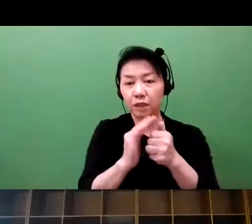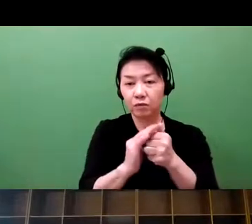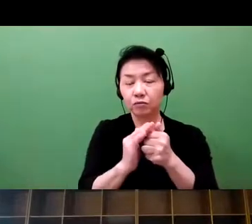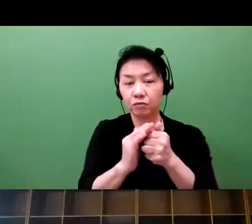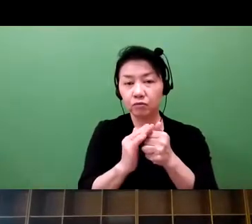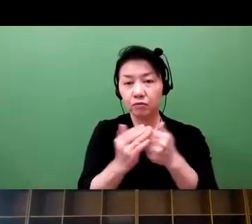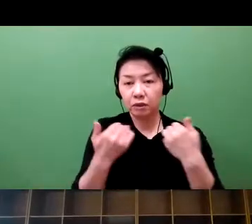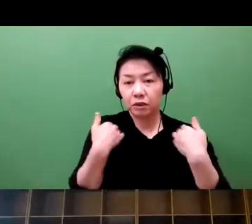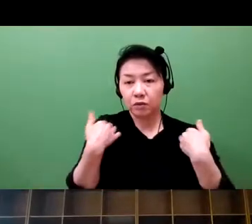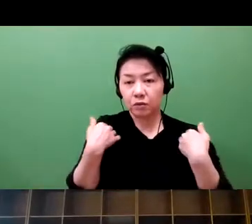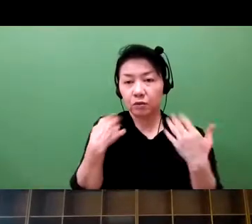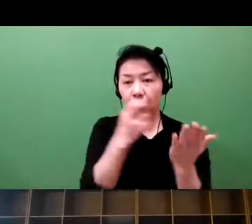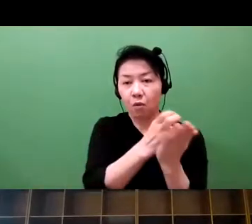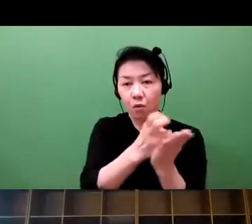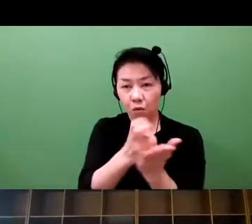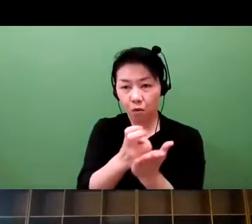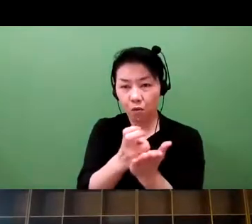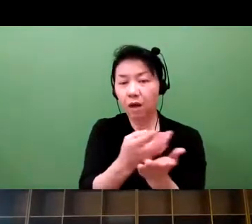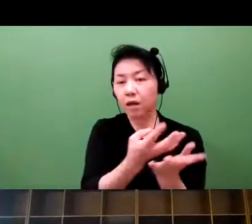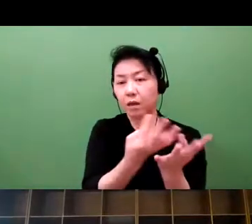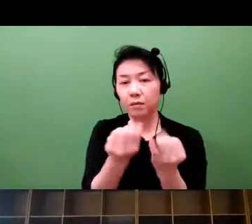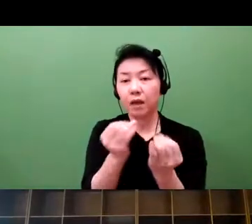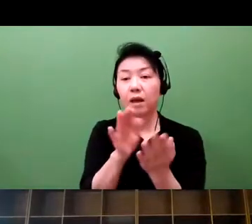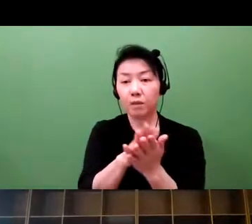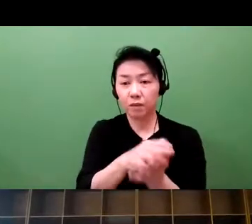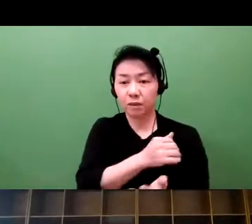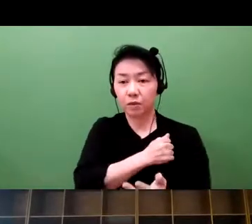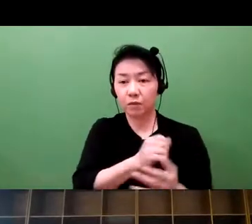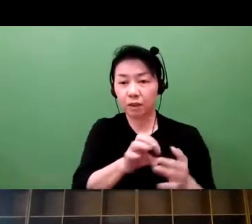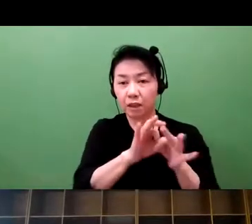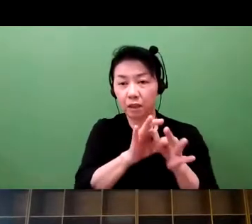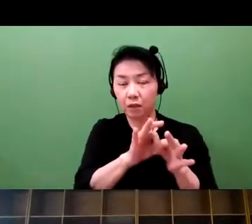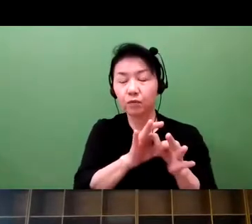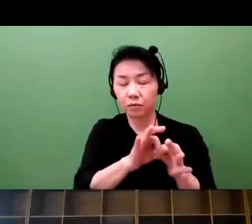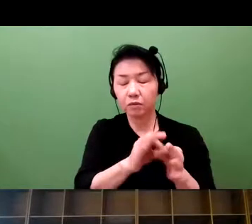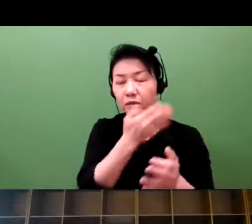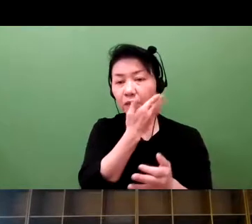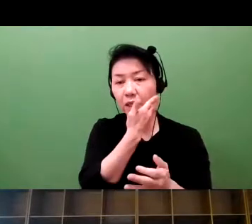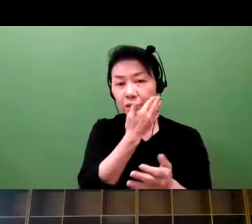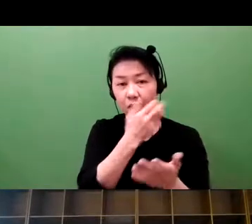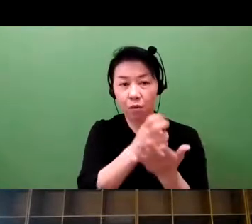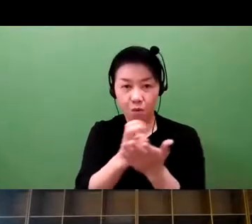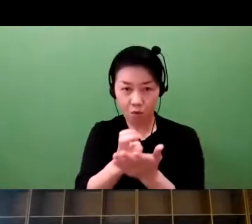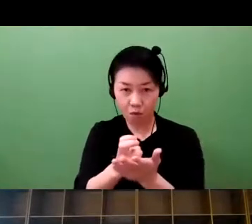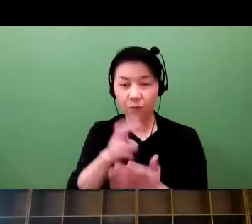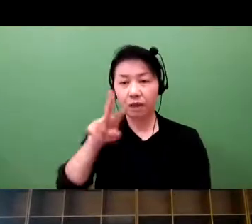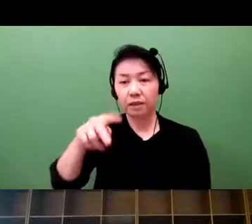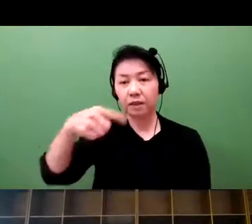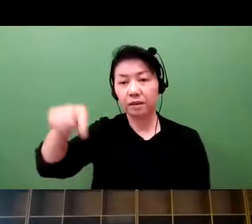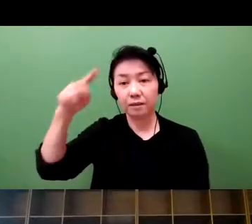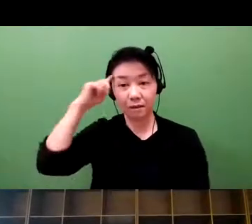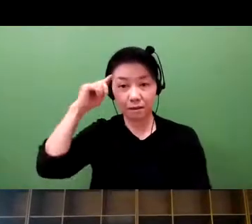Laws that they are obliged to comply with because this is a life and death matter.